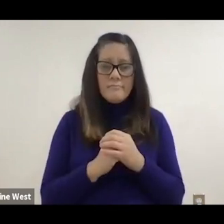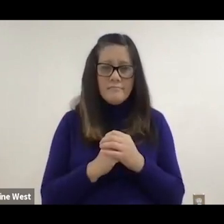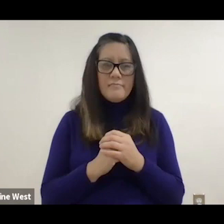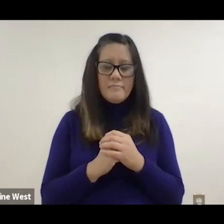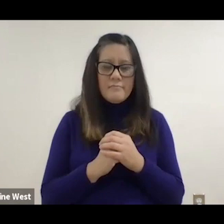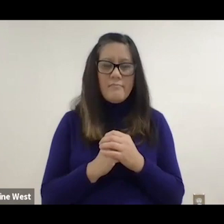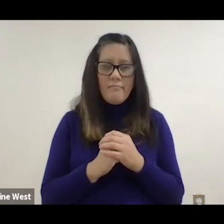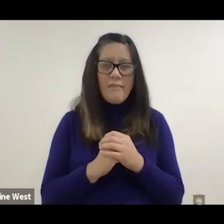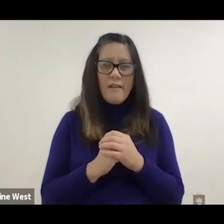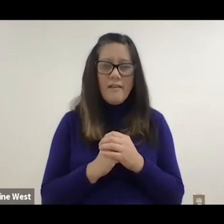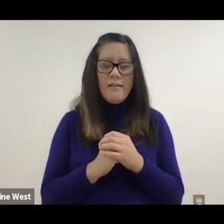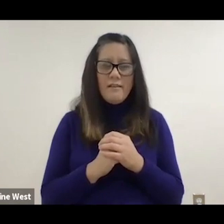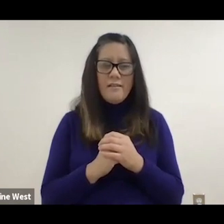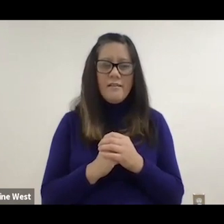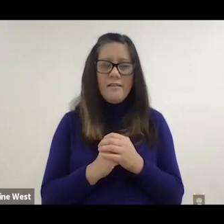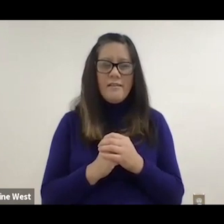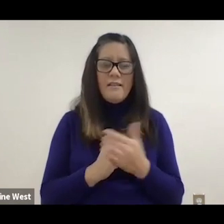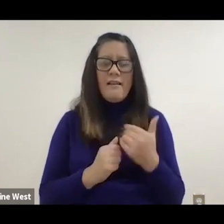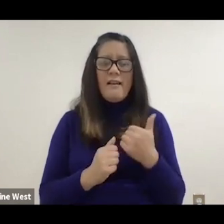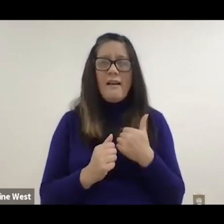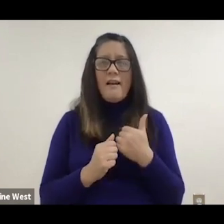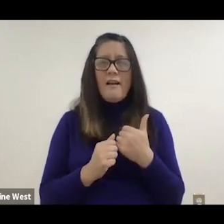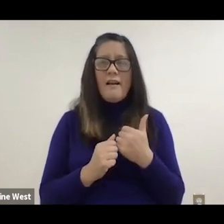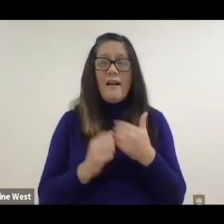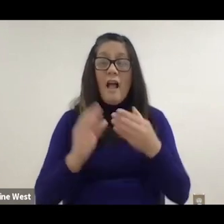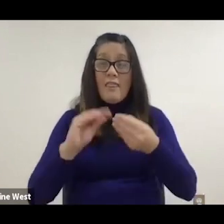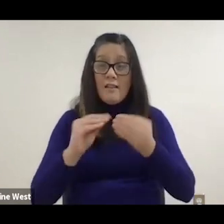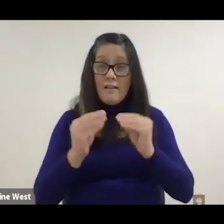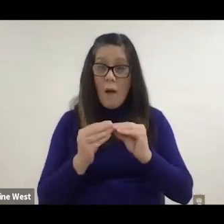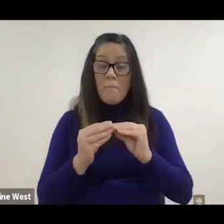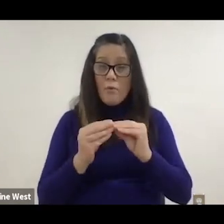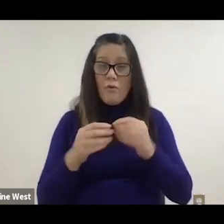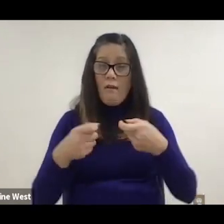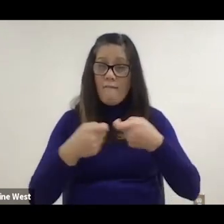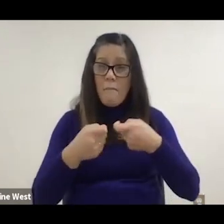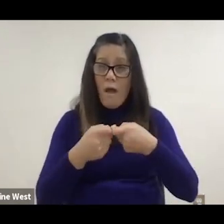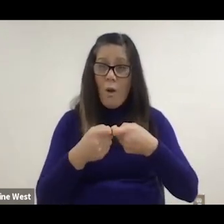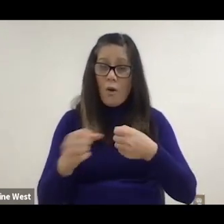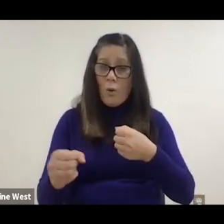There were literally, there was so many people that the number of power wheelchairs that